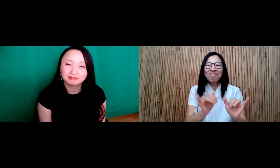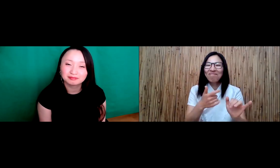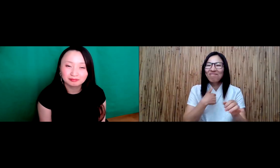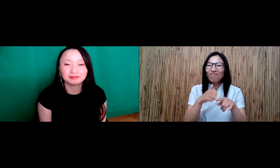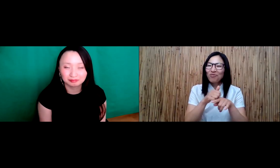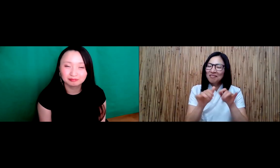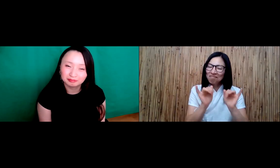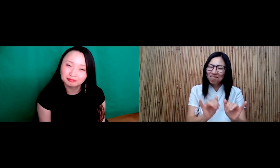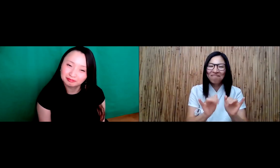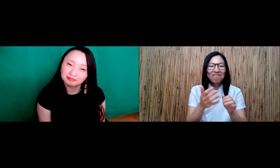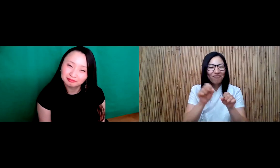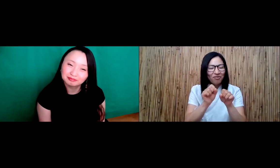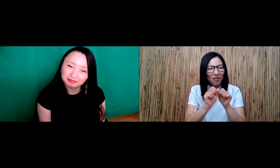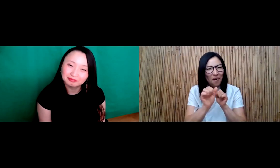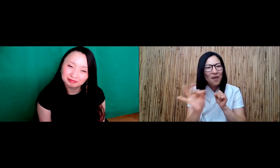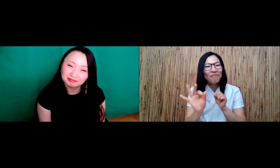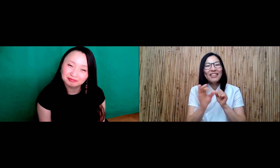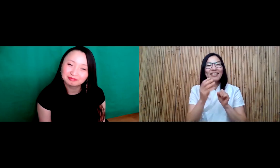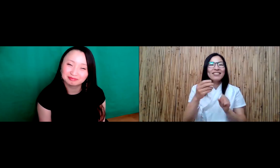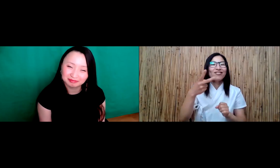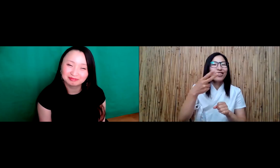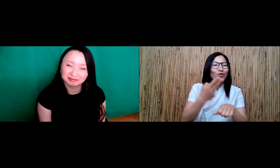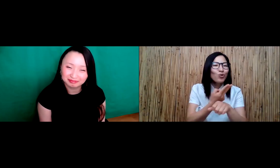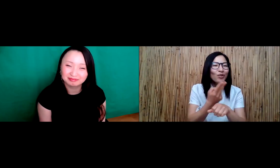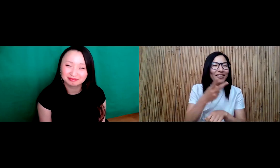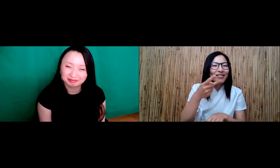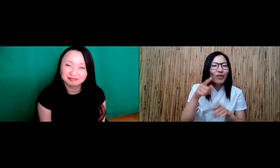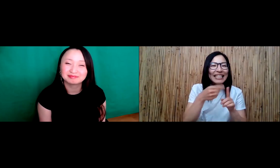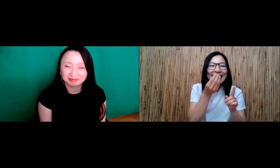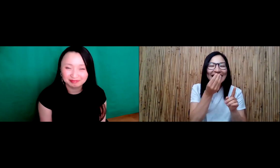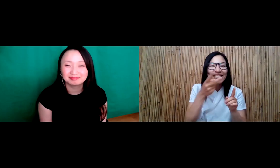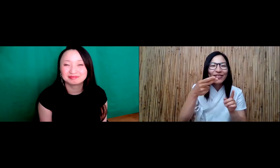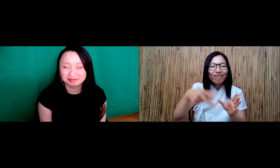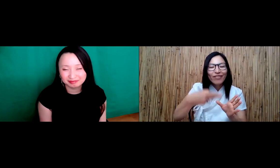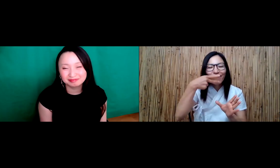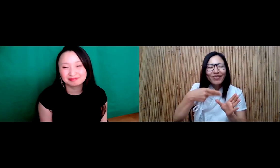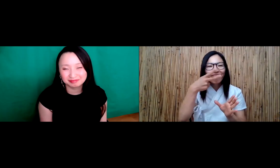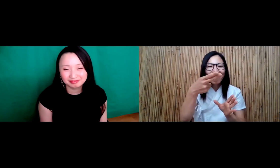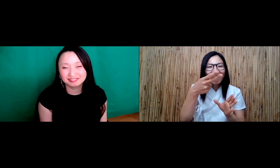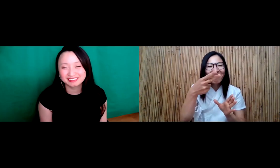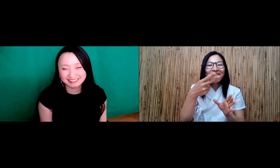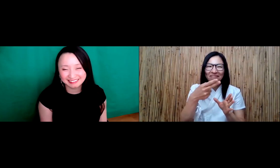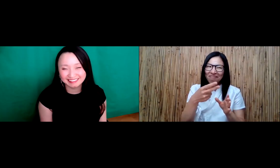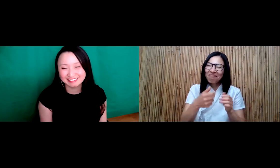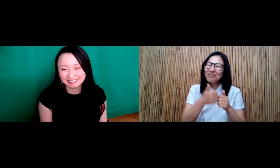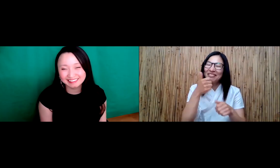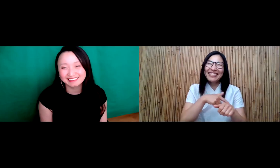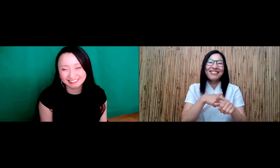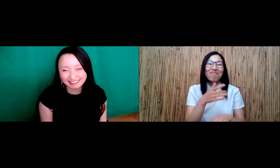We still followed a lot of my Korean culture, using chopsticks using scissors to cut food